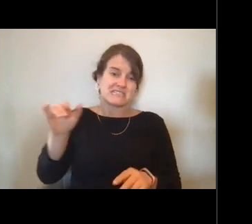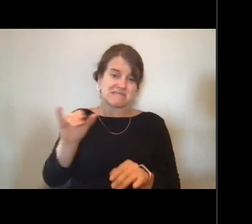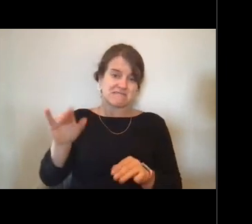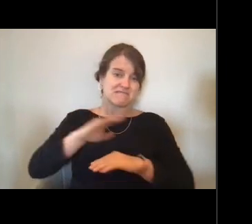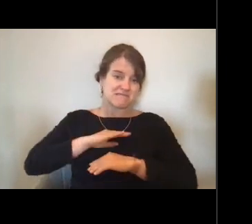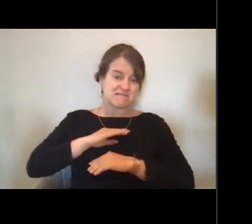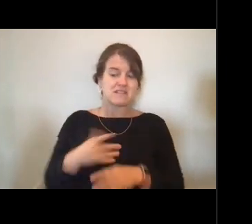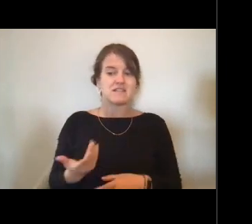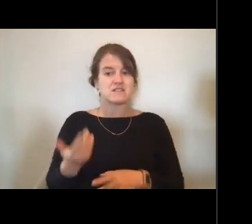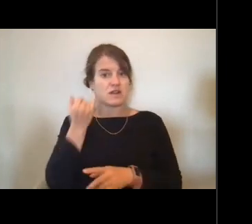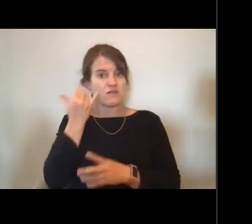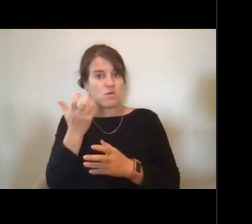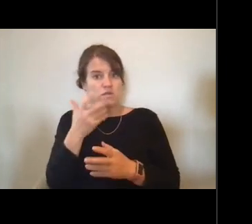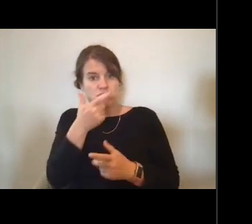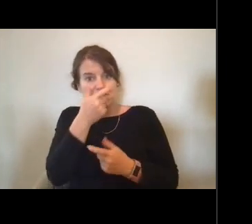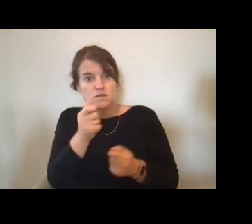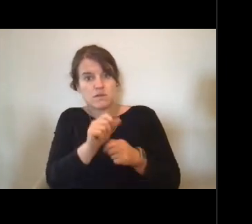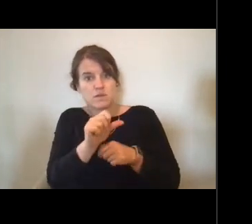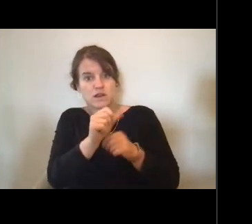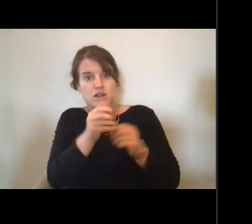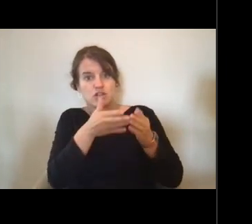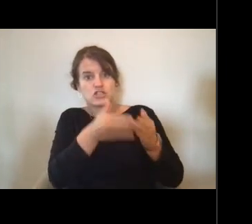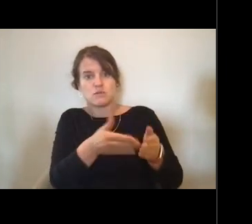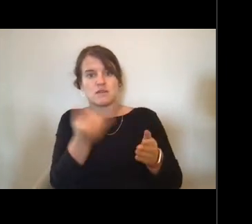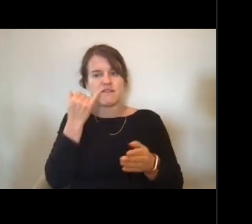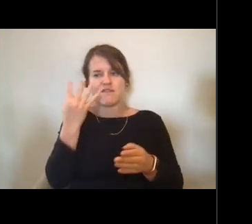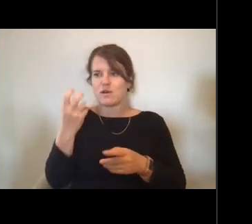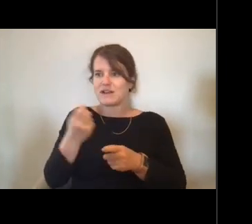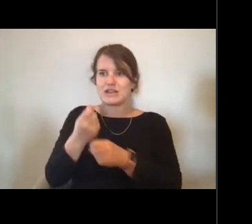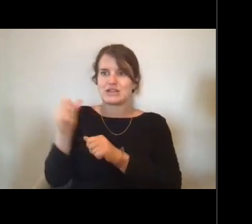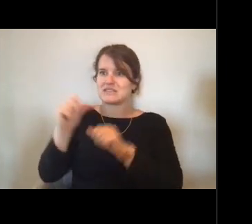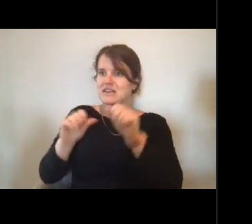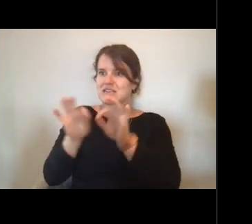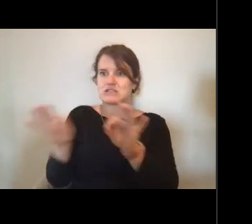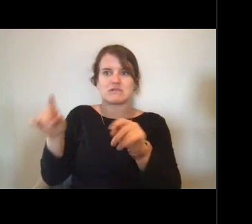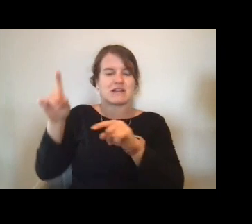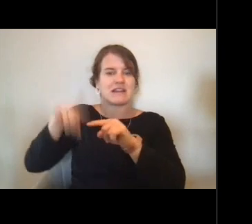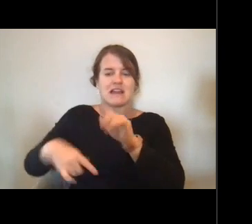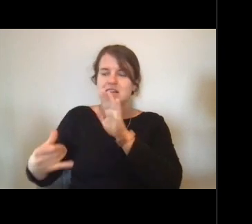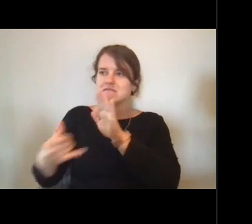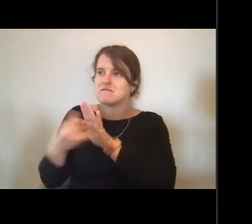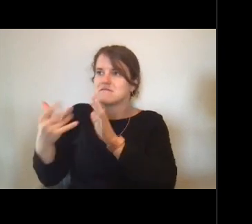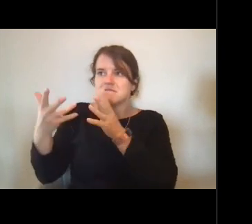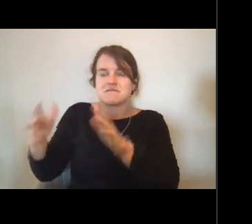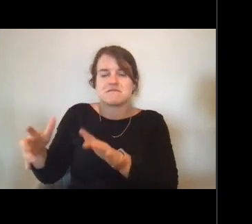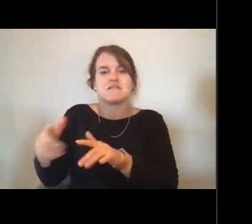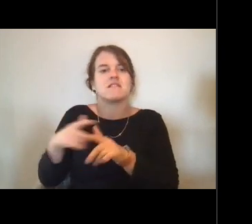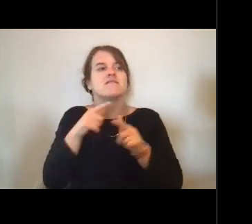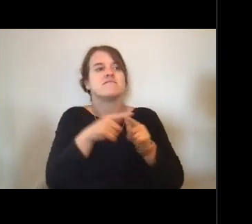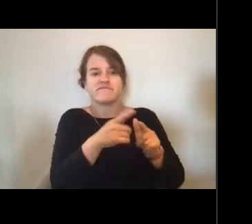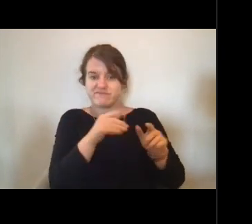if a four year science degree, just really isn't your thing. And I've also included the link here